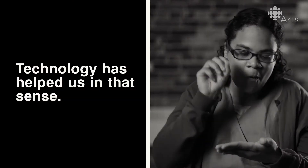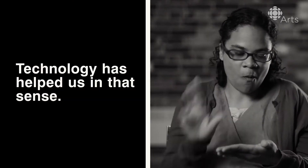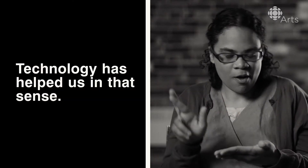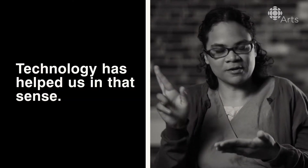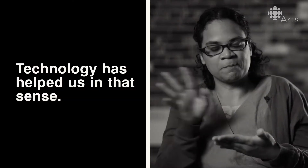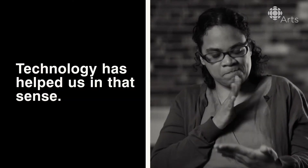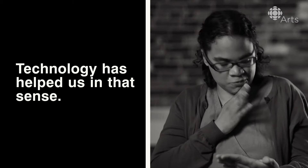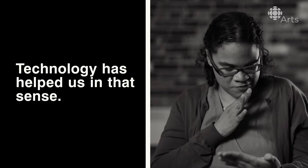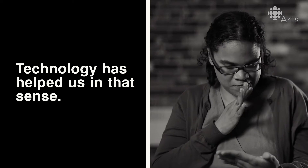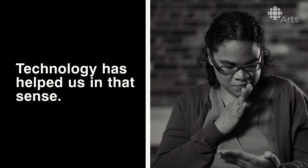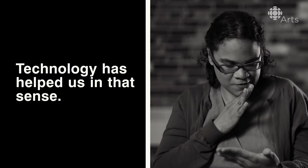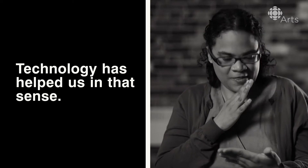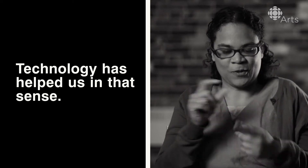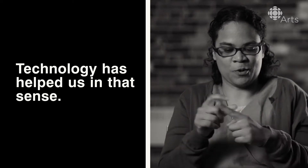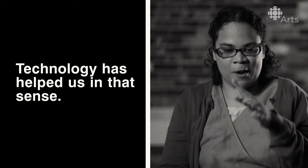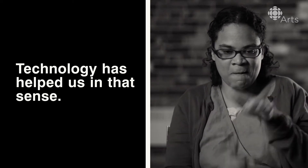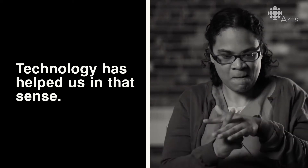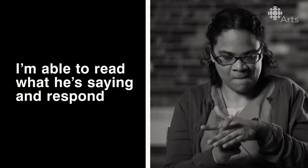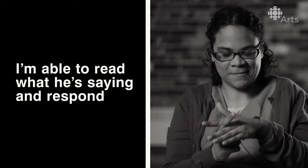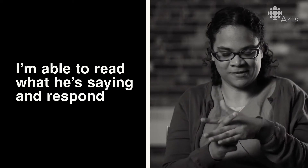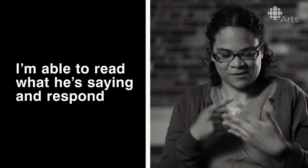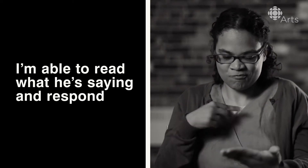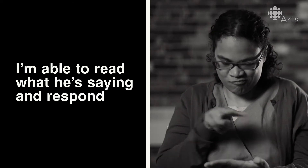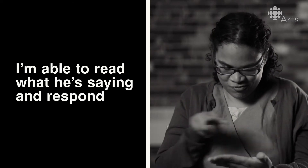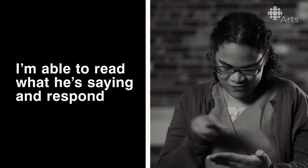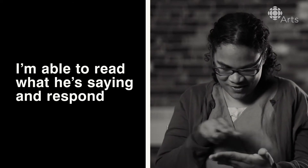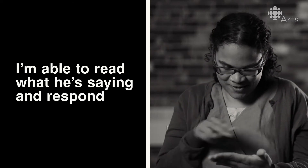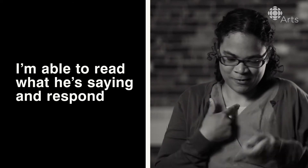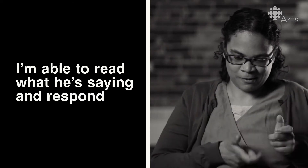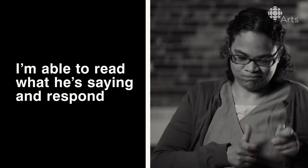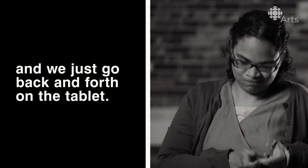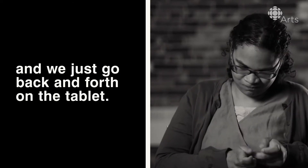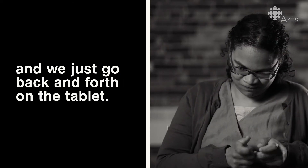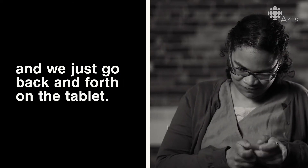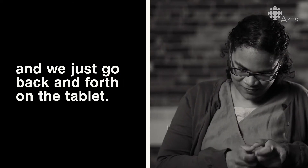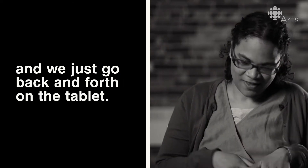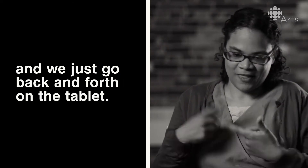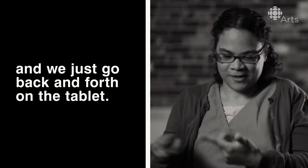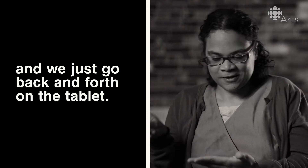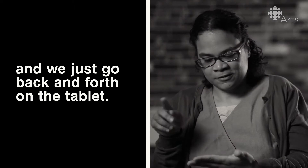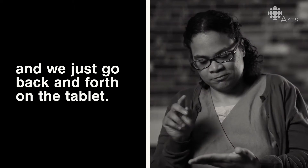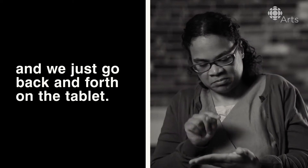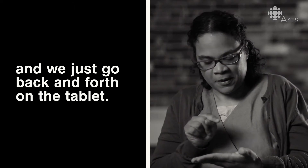But again, technology has helped us in that sense. So I'm able to read what he's saying, and respond. And we just go back and forth on the tablet.